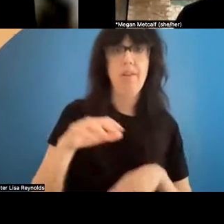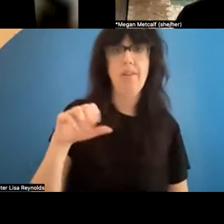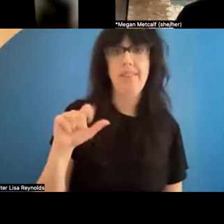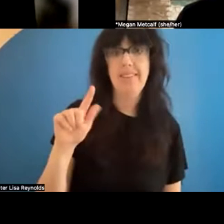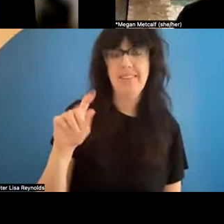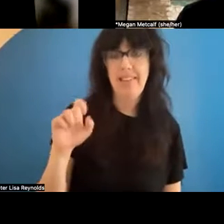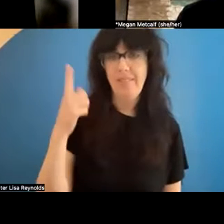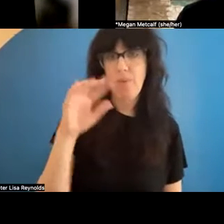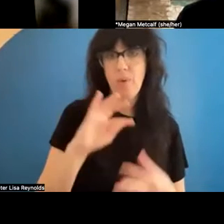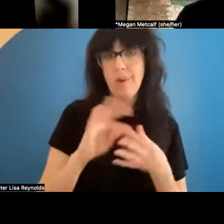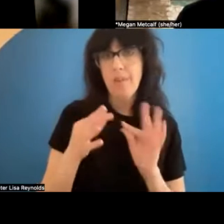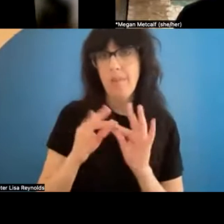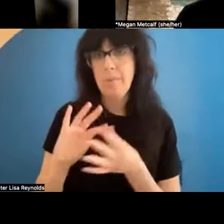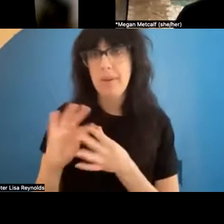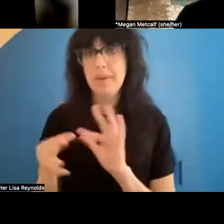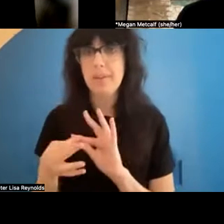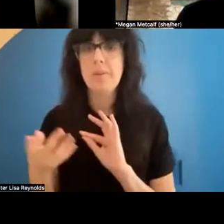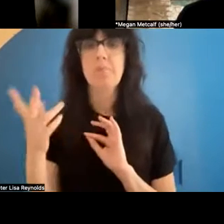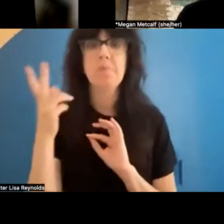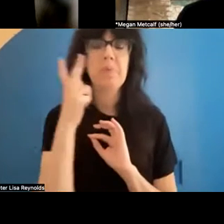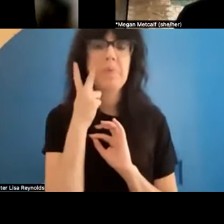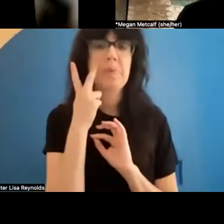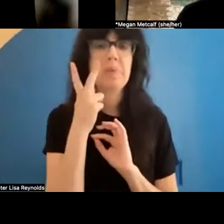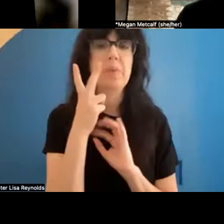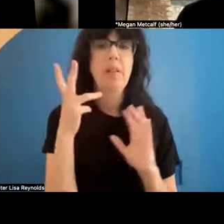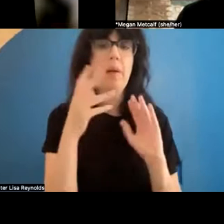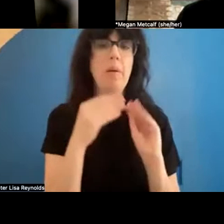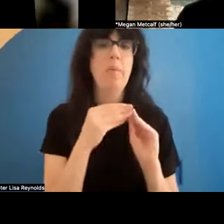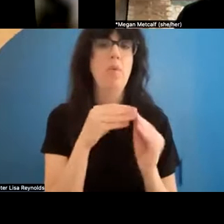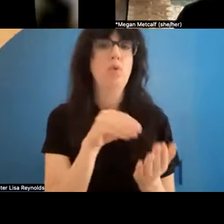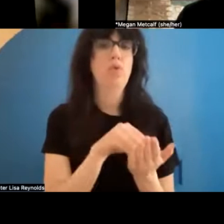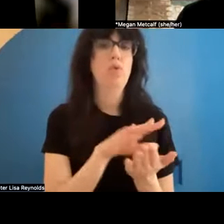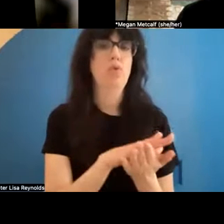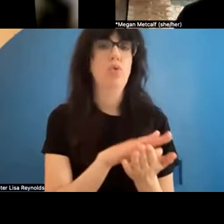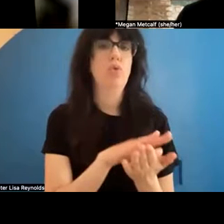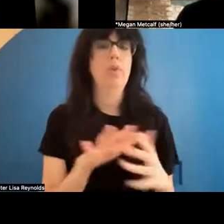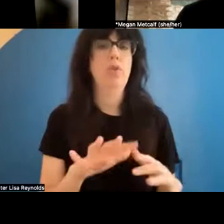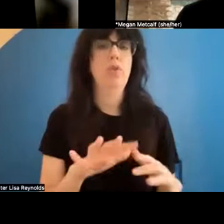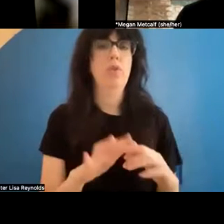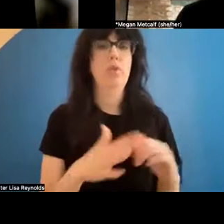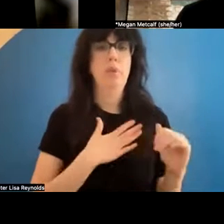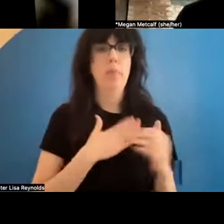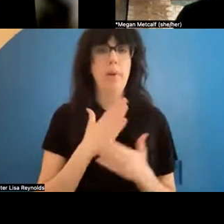and there's a lot more documenting to do on my part. And I am so sorry I